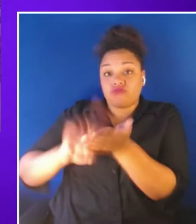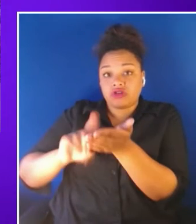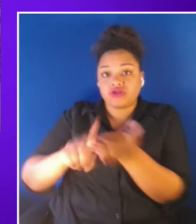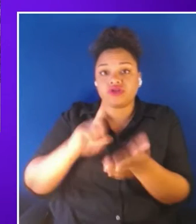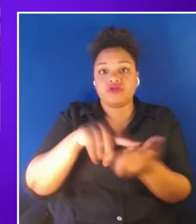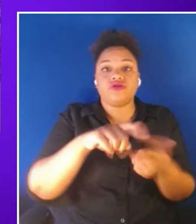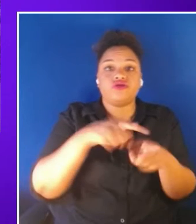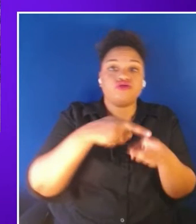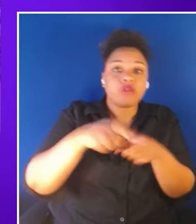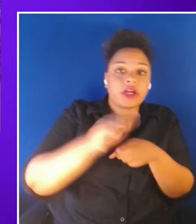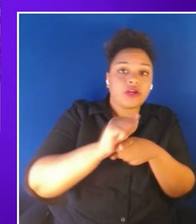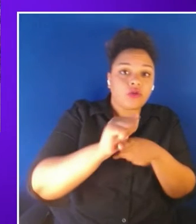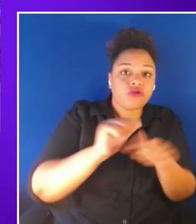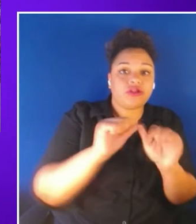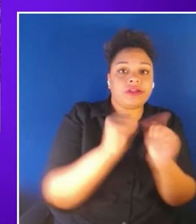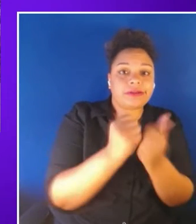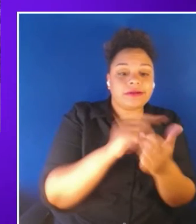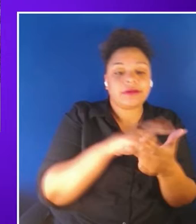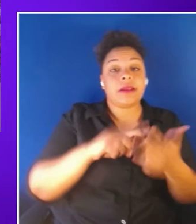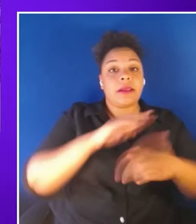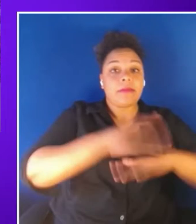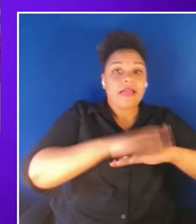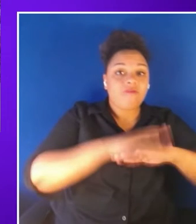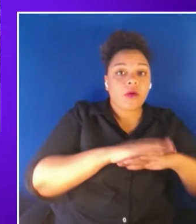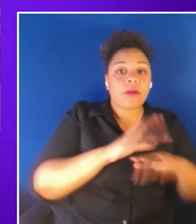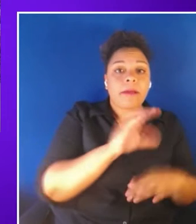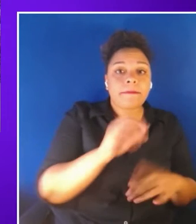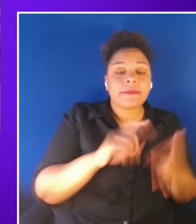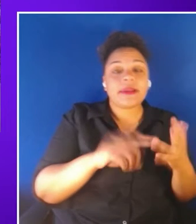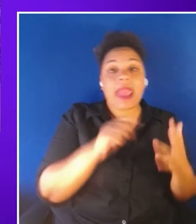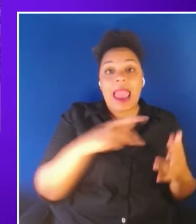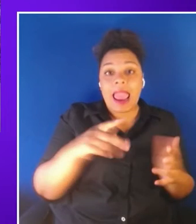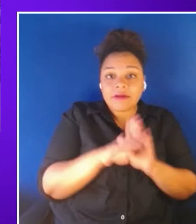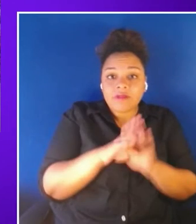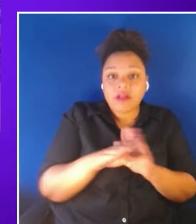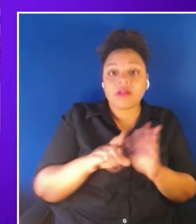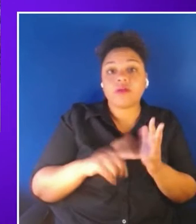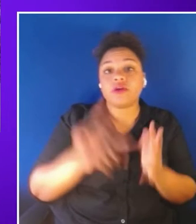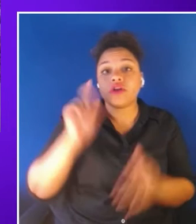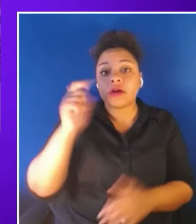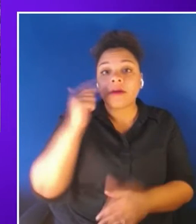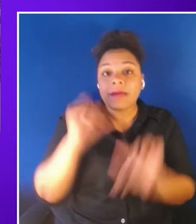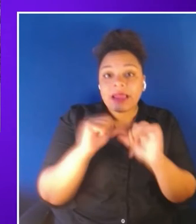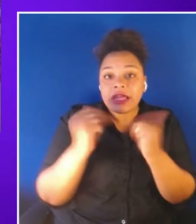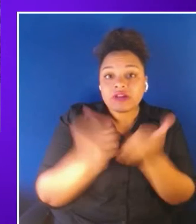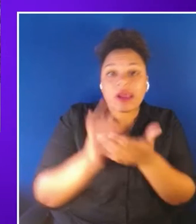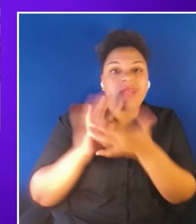platform companies app developers government agencies and most importantly the disability